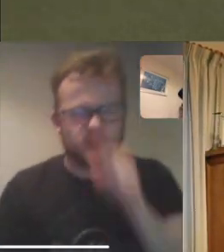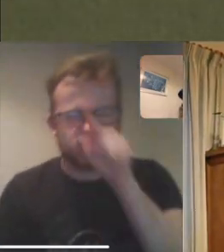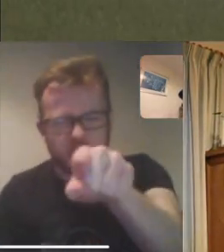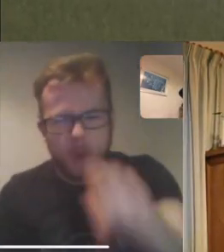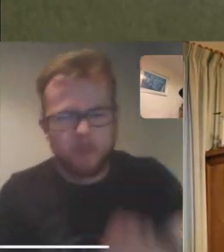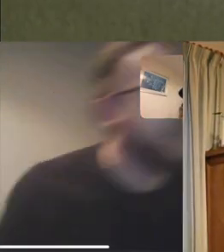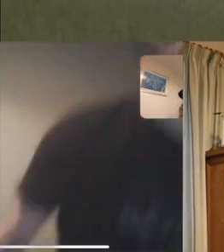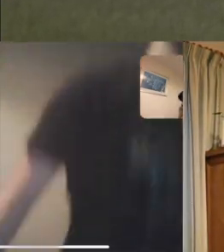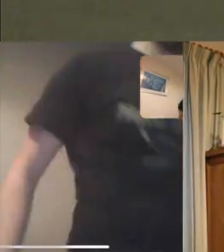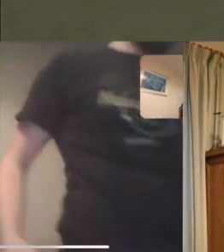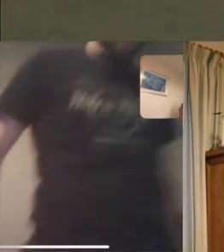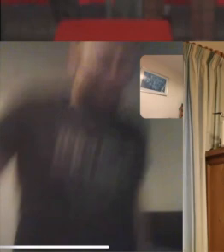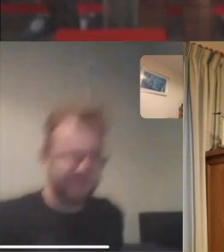Rhys: YOU SCUM!